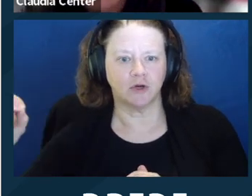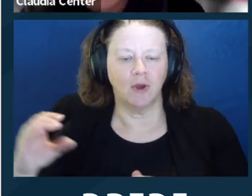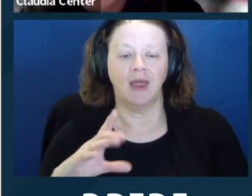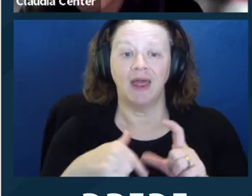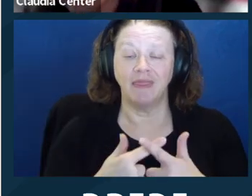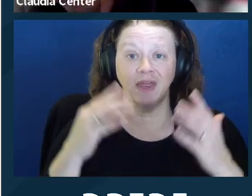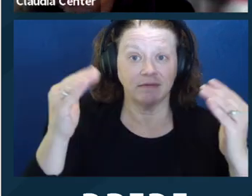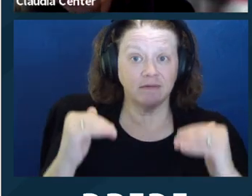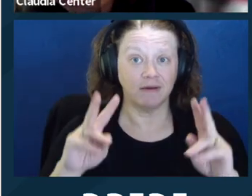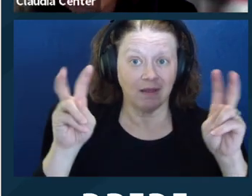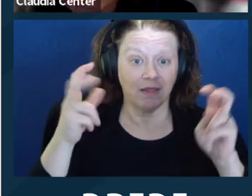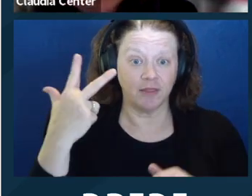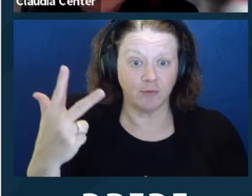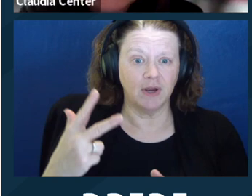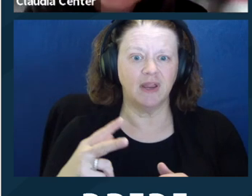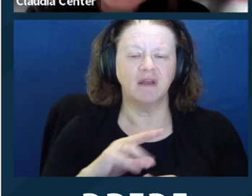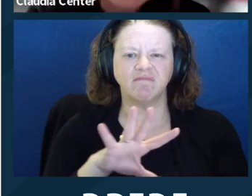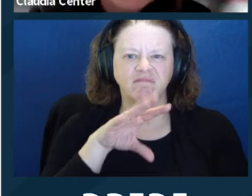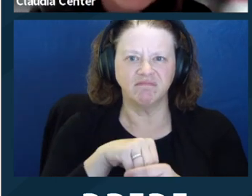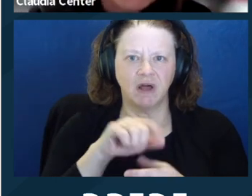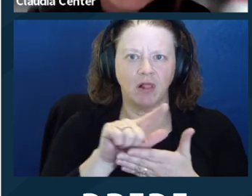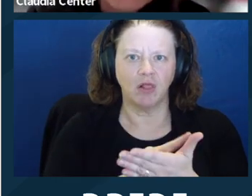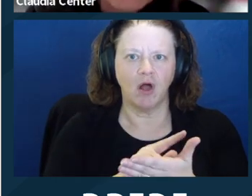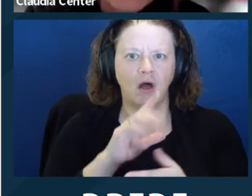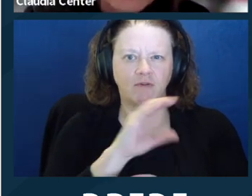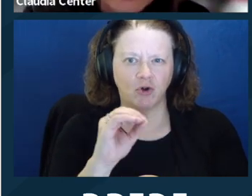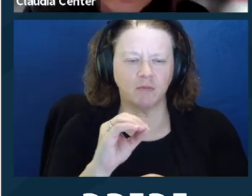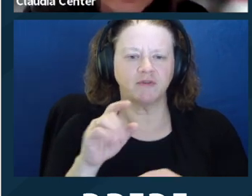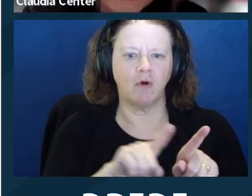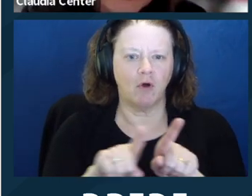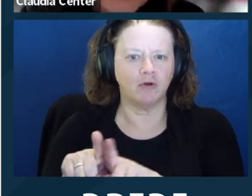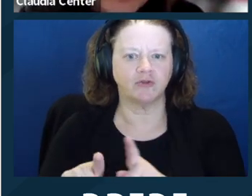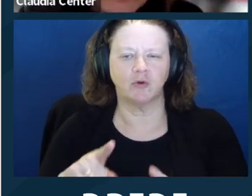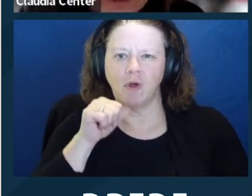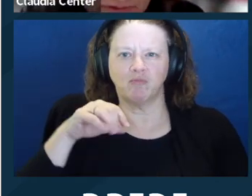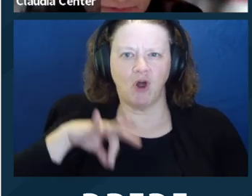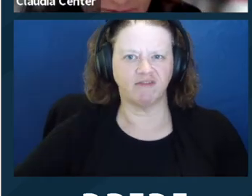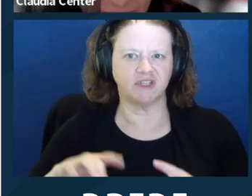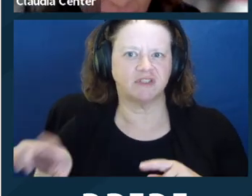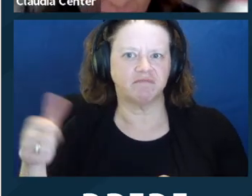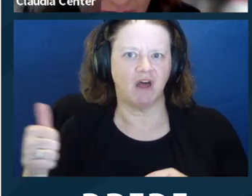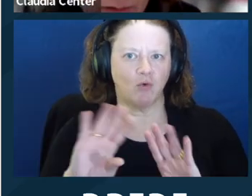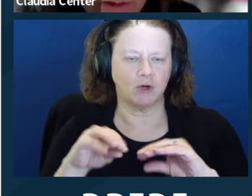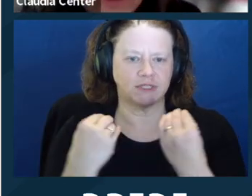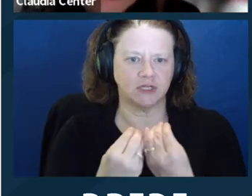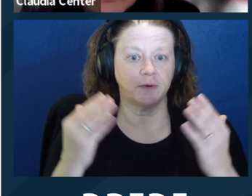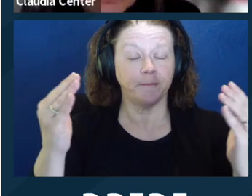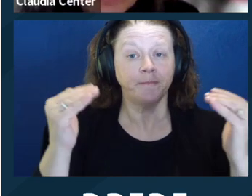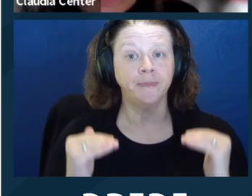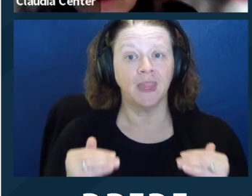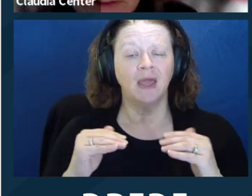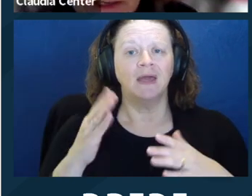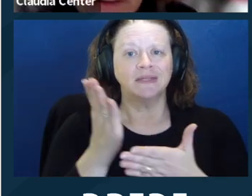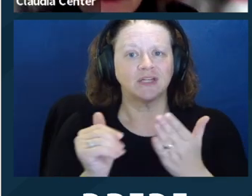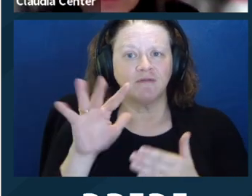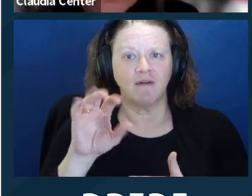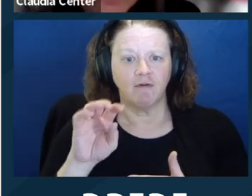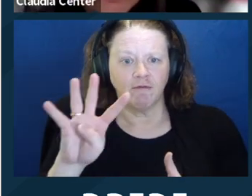and non‑profits and mostly lay organizations. Section 504 of the Rehabilitation Act covers